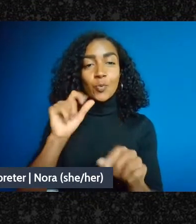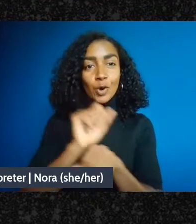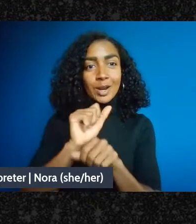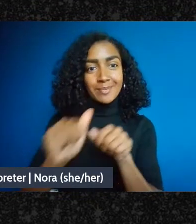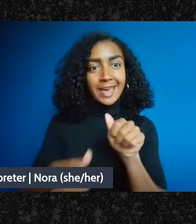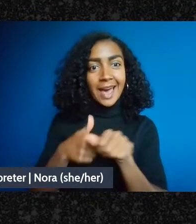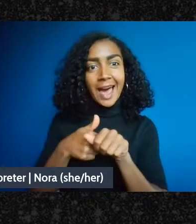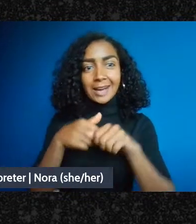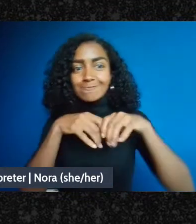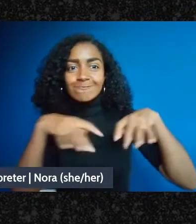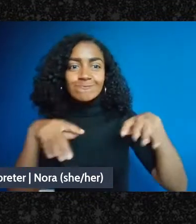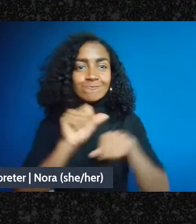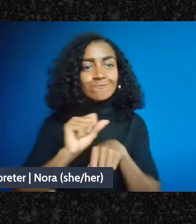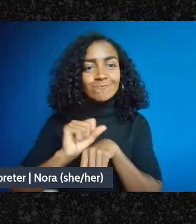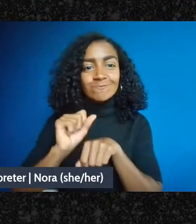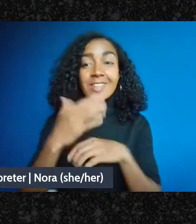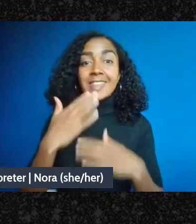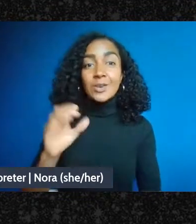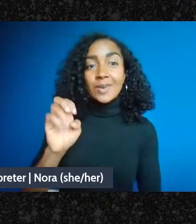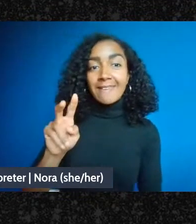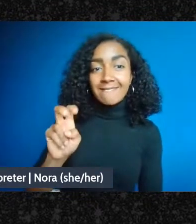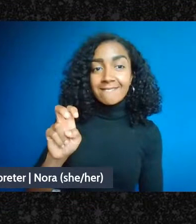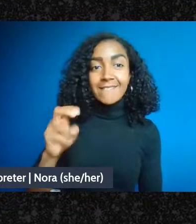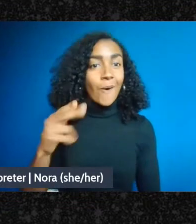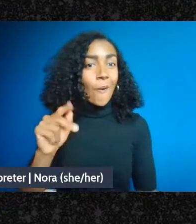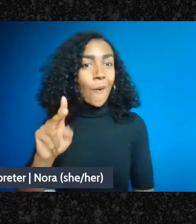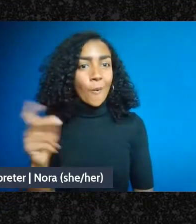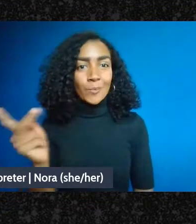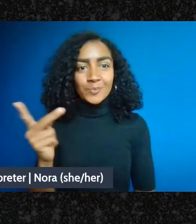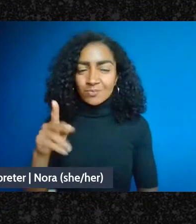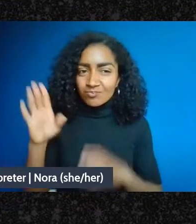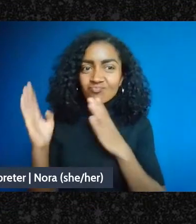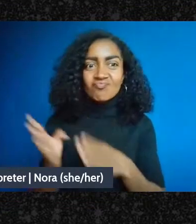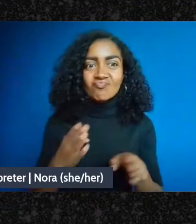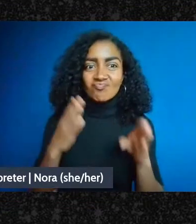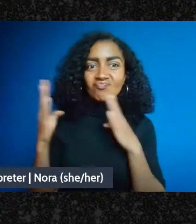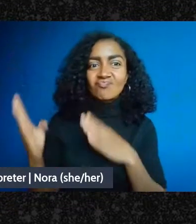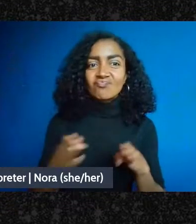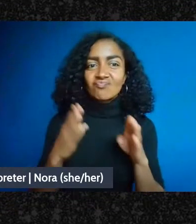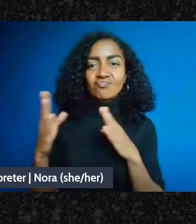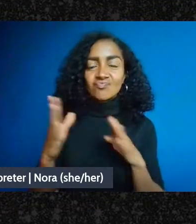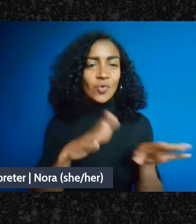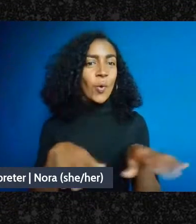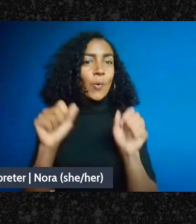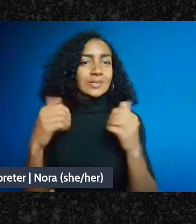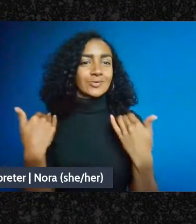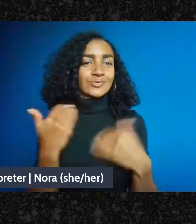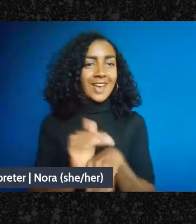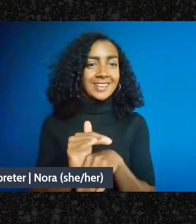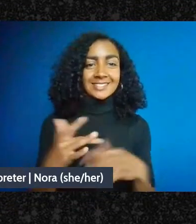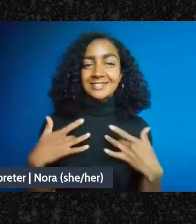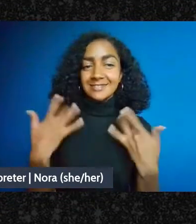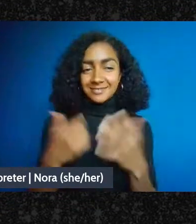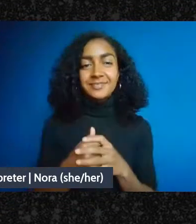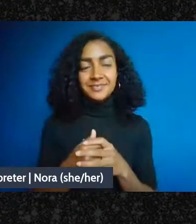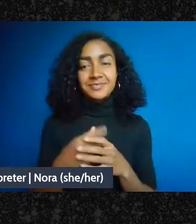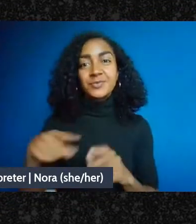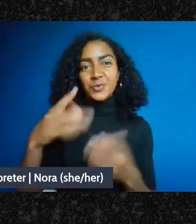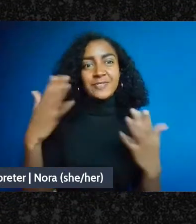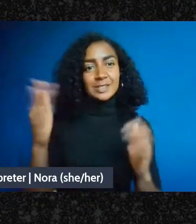done so much organizing to make this event happen. I'm sure many of you know that BCRW puts on